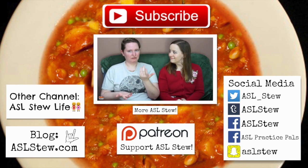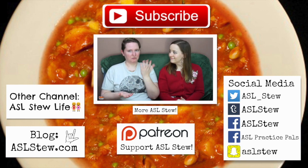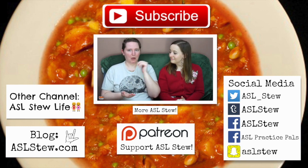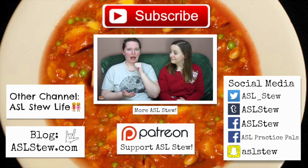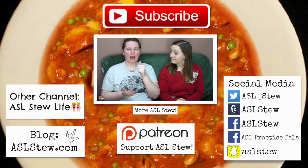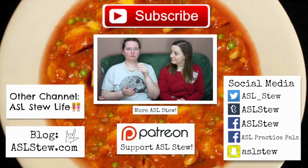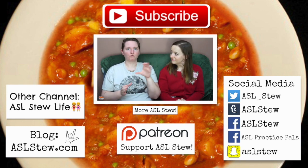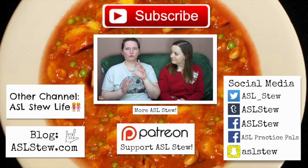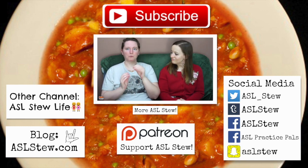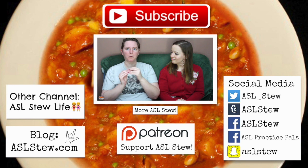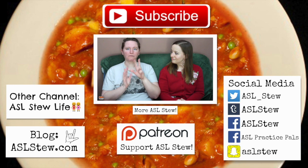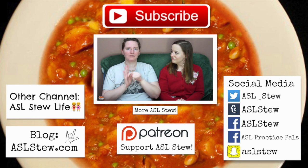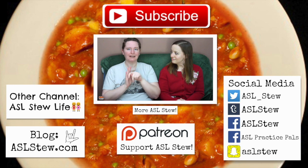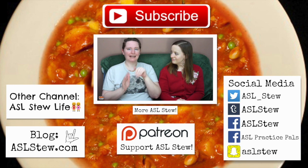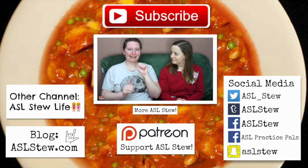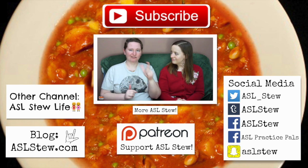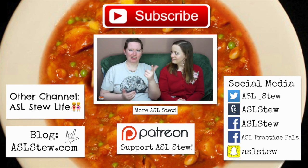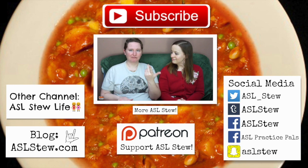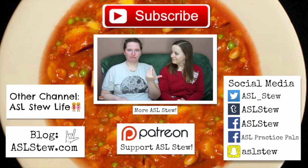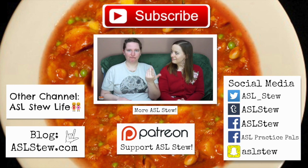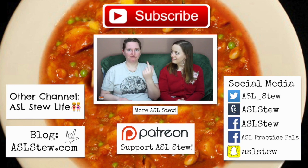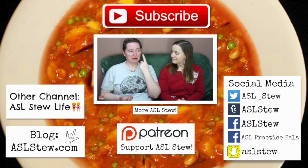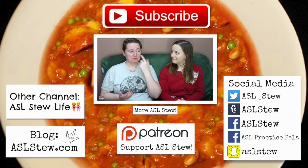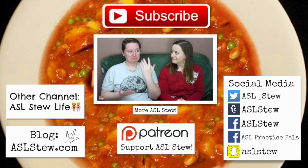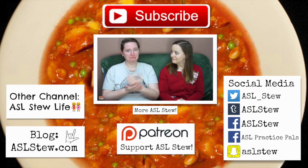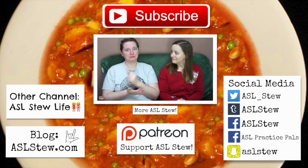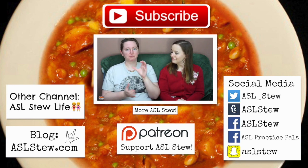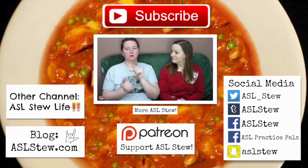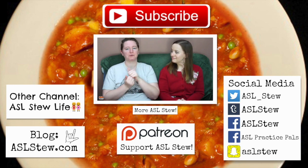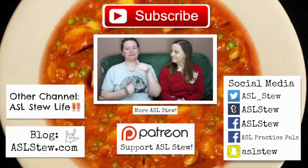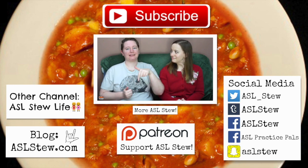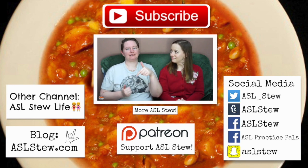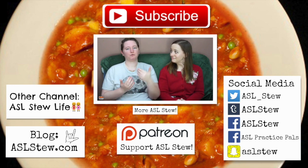other things. You know we have other interests. So why not do more videos in sign language! So we'd thougth we'd...